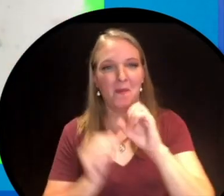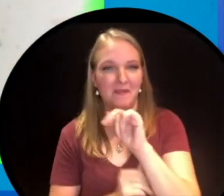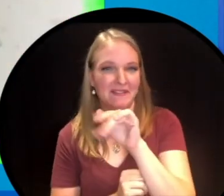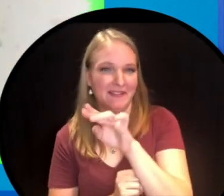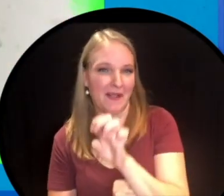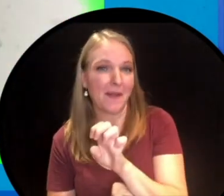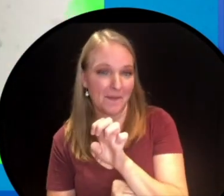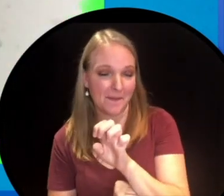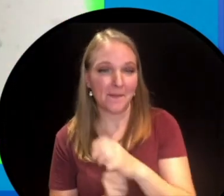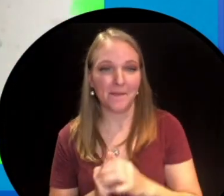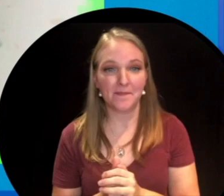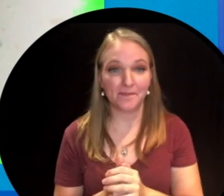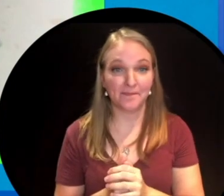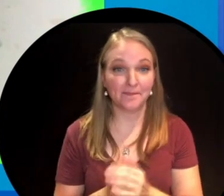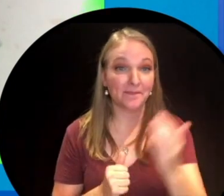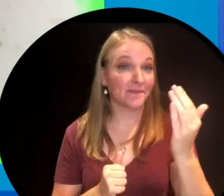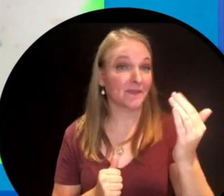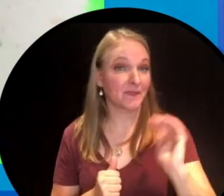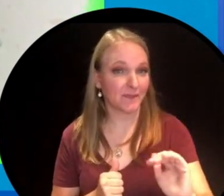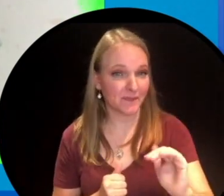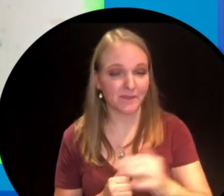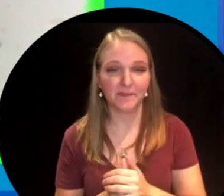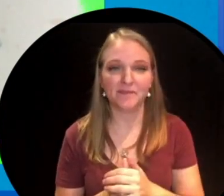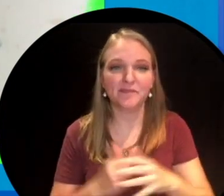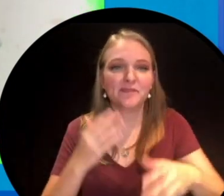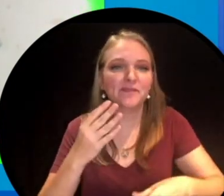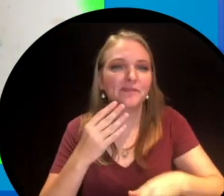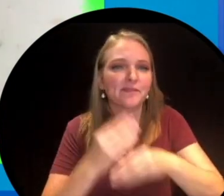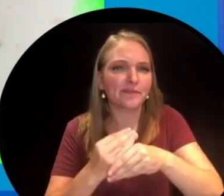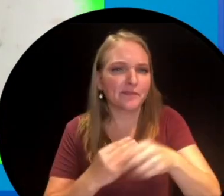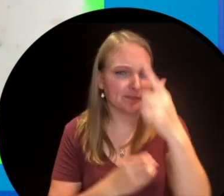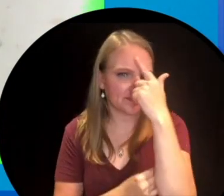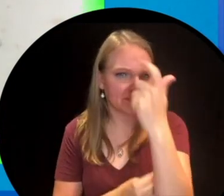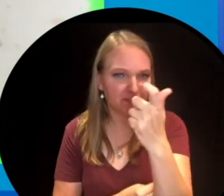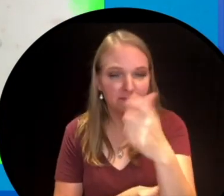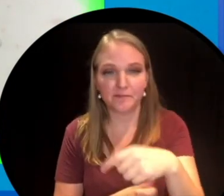Now you're going to want to mix in any of the items you may be using such as food colouring,